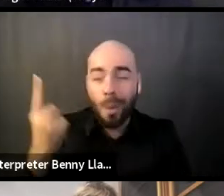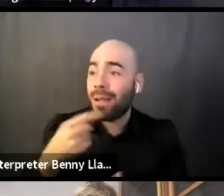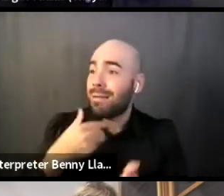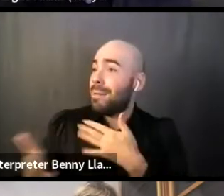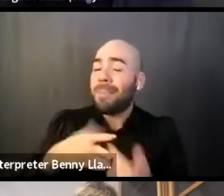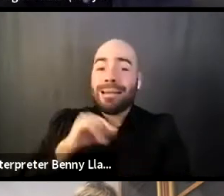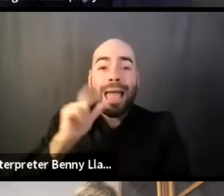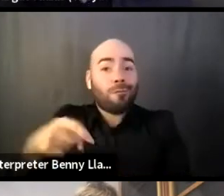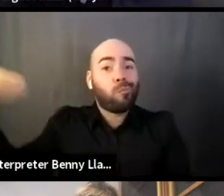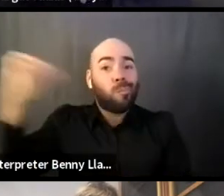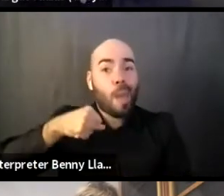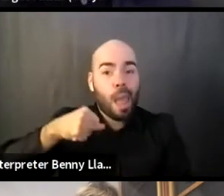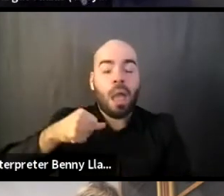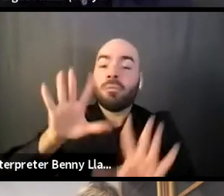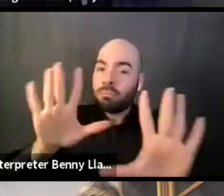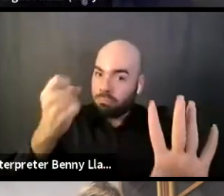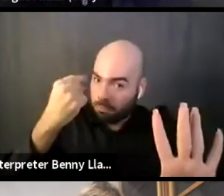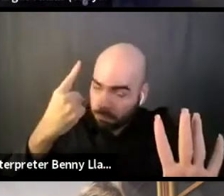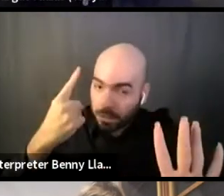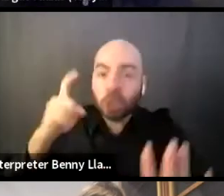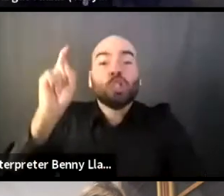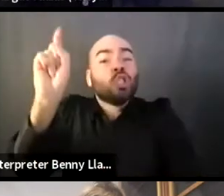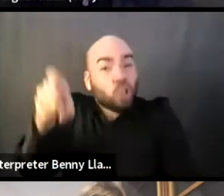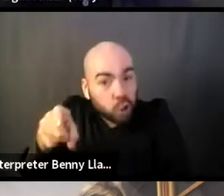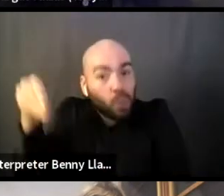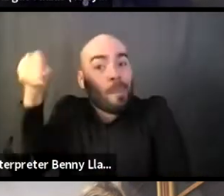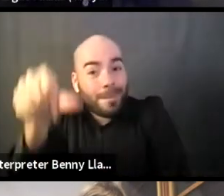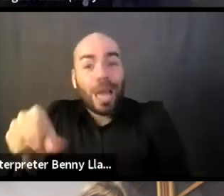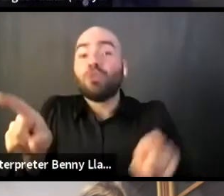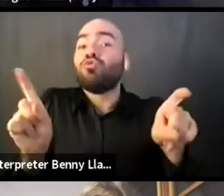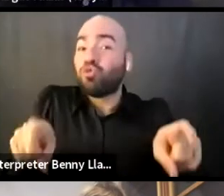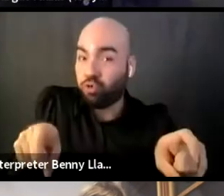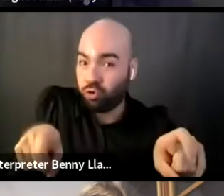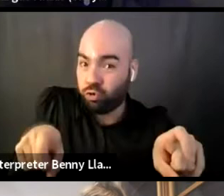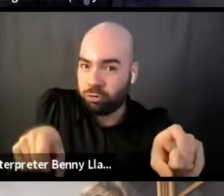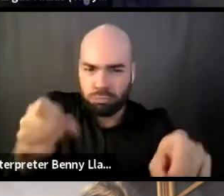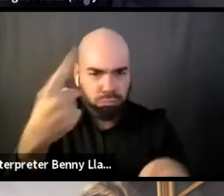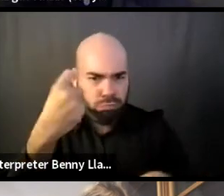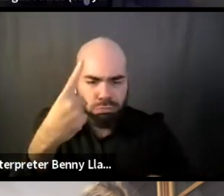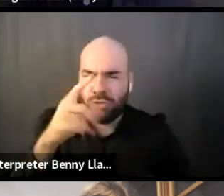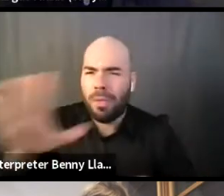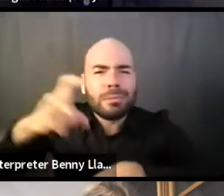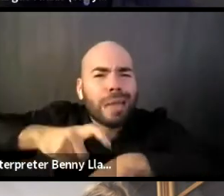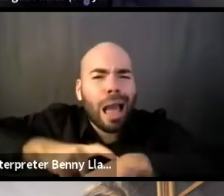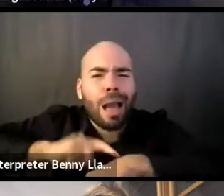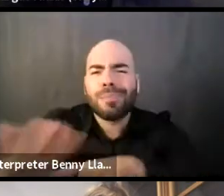It is work and they should be paid and compensated for their time and their brilliance and the things